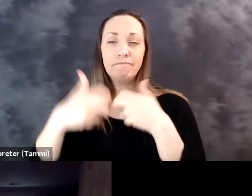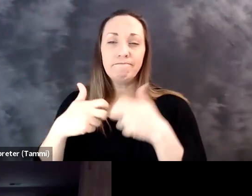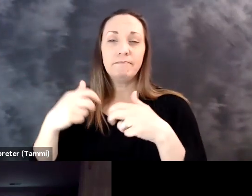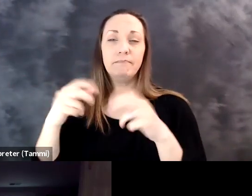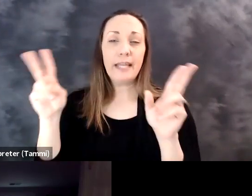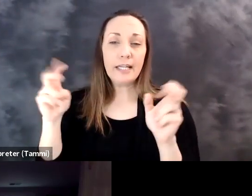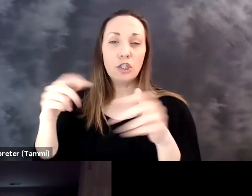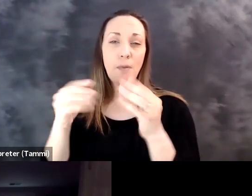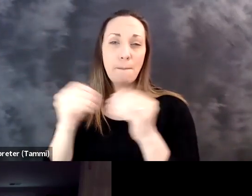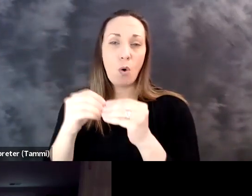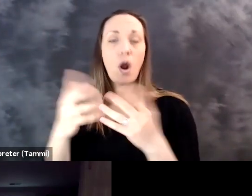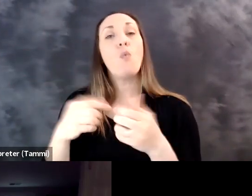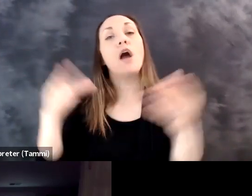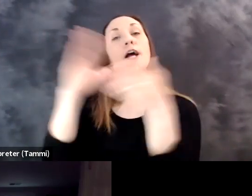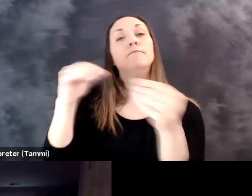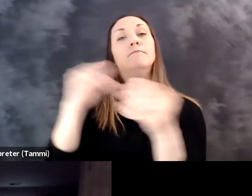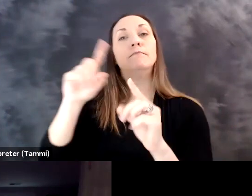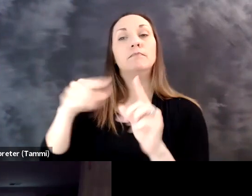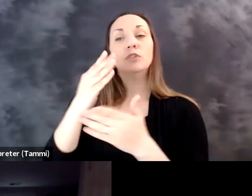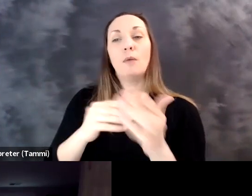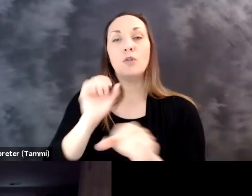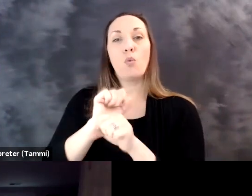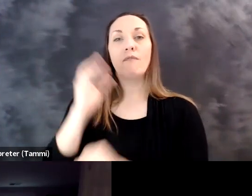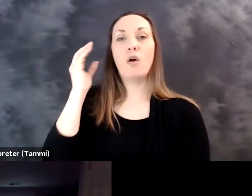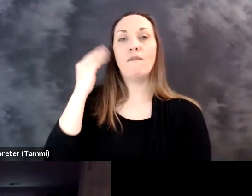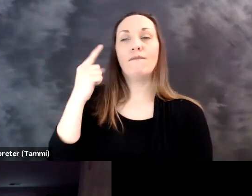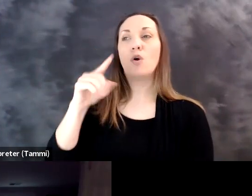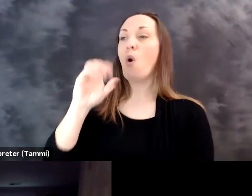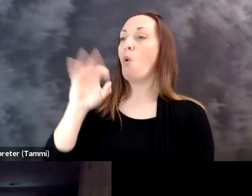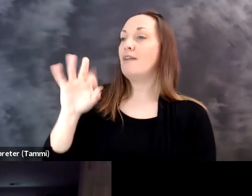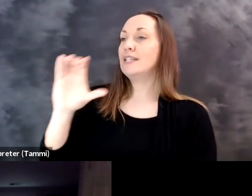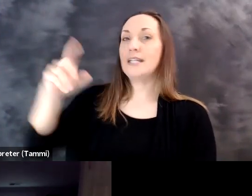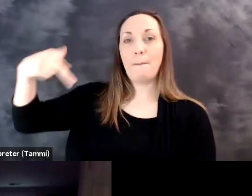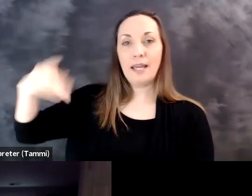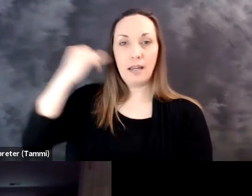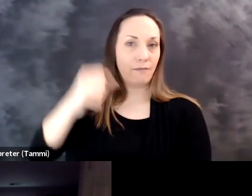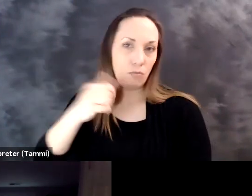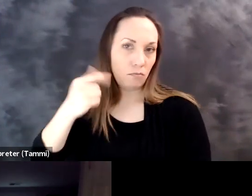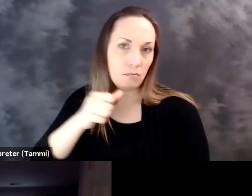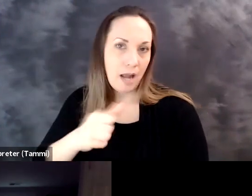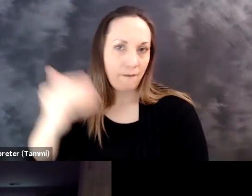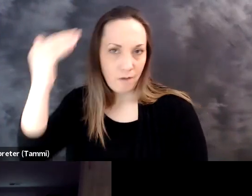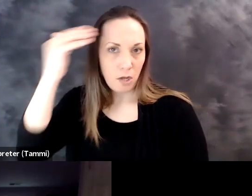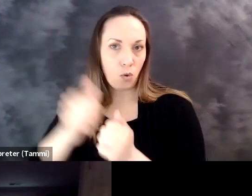And before I go into these issues further, I wanted to share a bit of background on the work of OFCCP, for